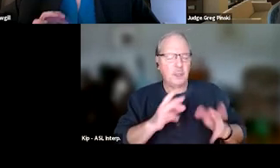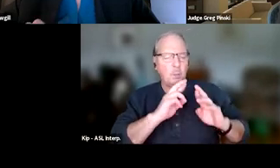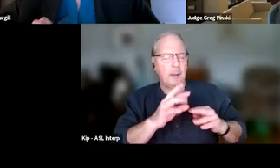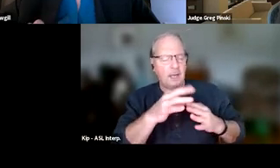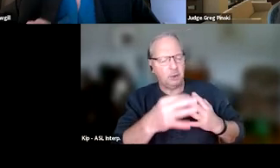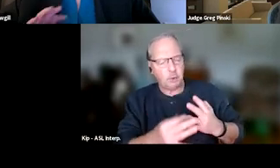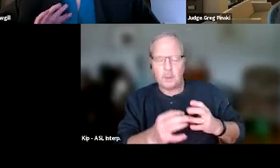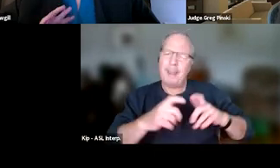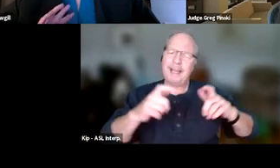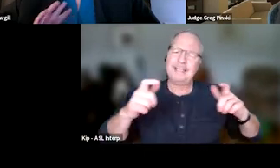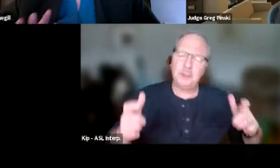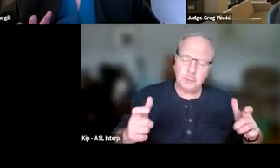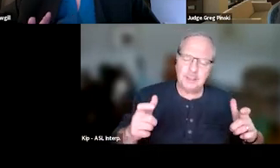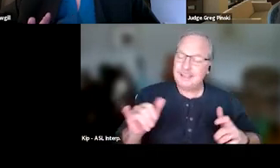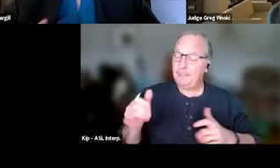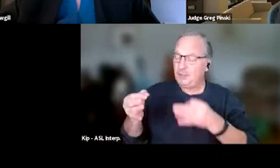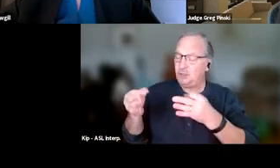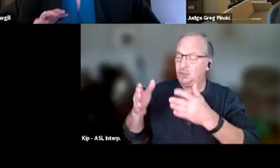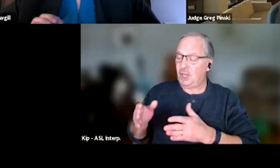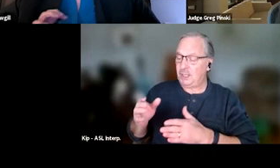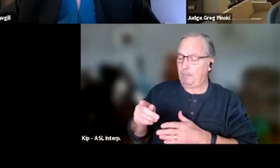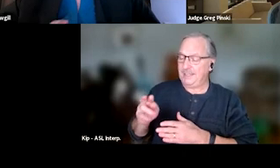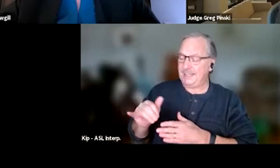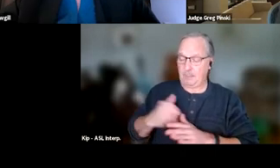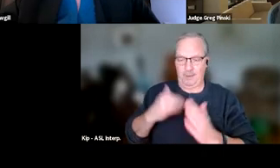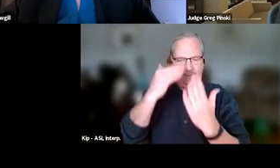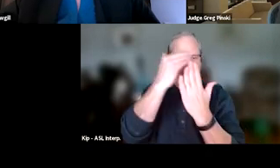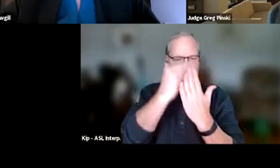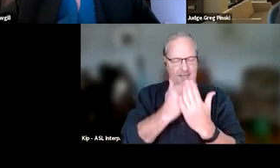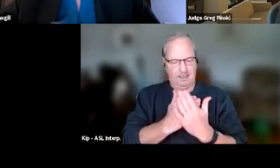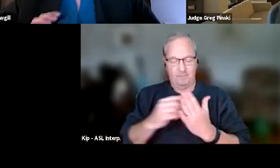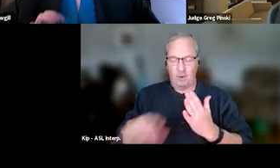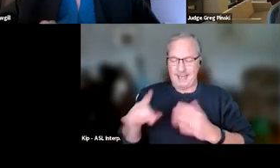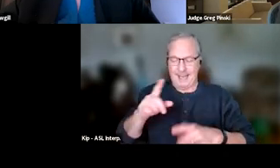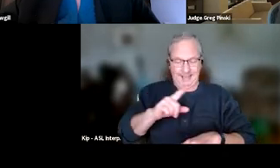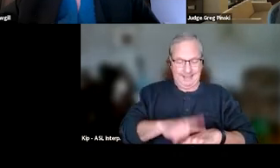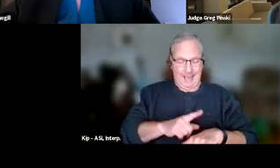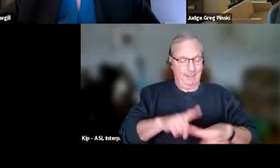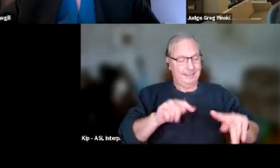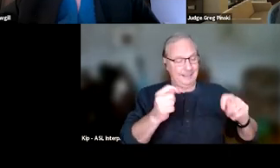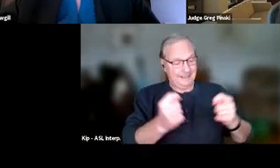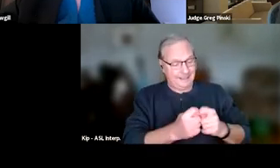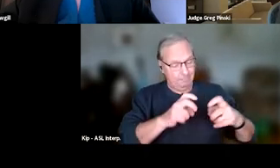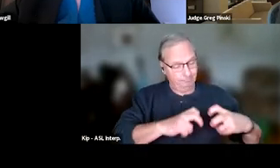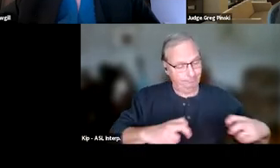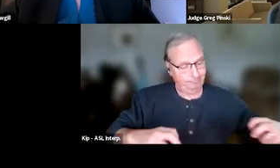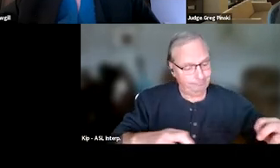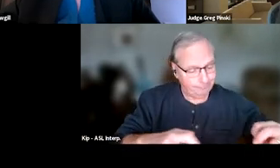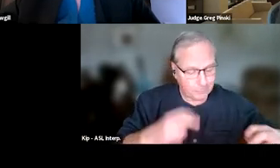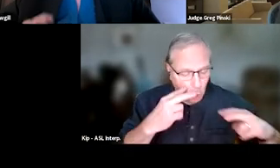So like Judge Pinski said, we have a list on there, but take time, as a team, to sit down and look at your incentives and sanctions list